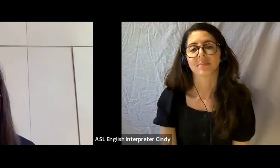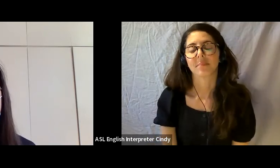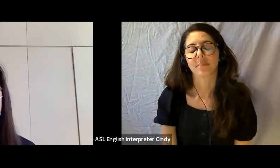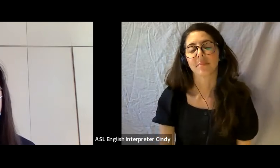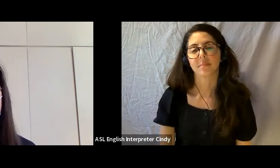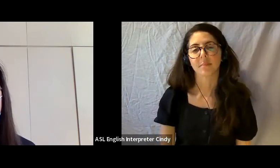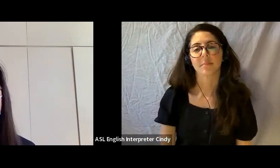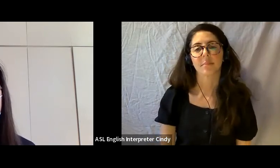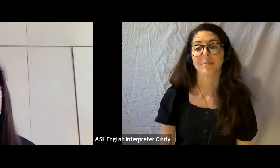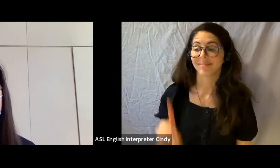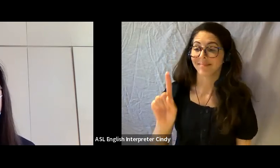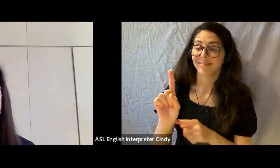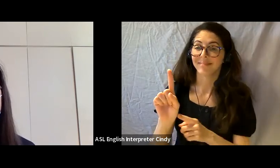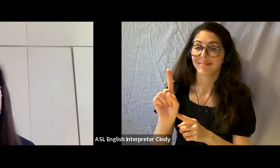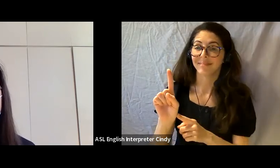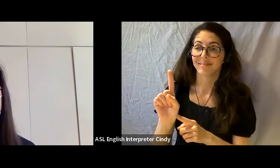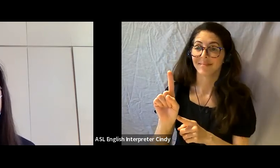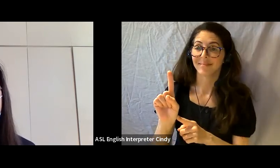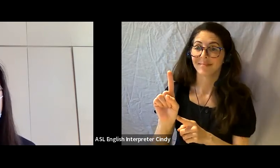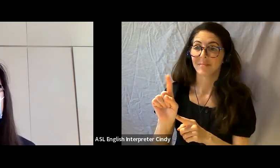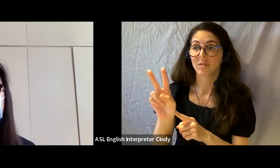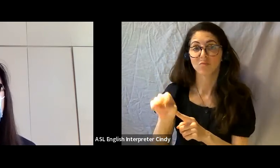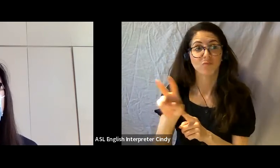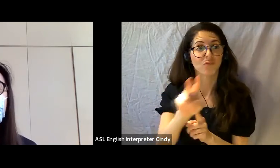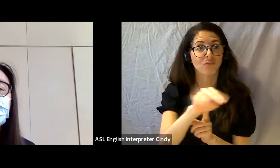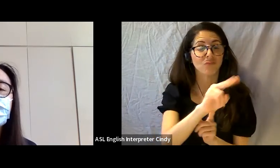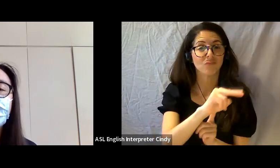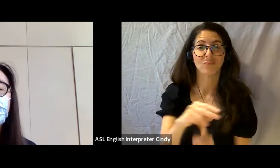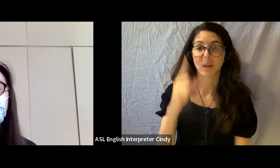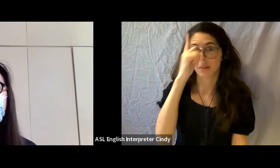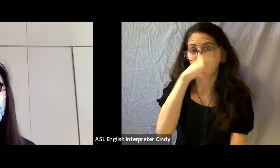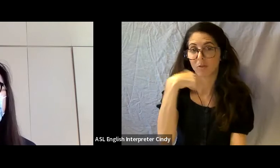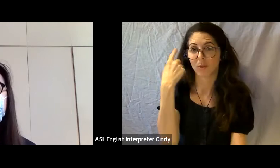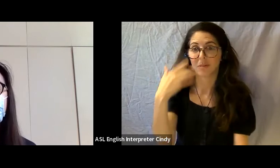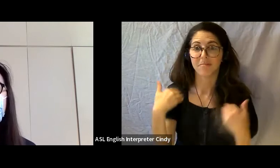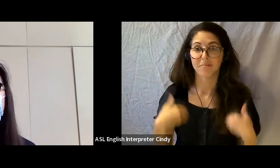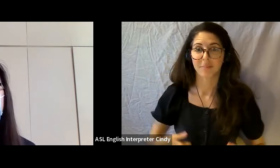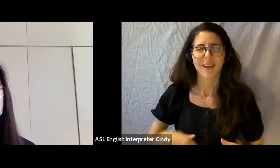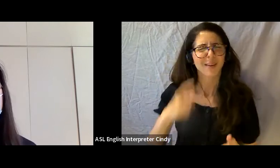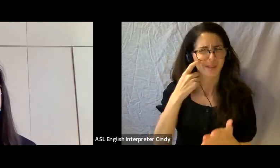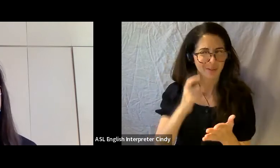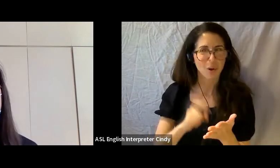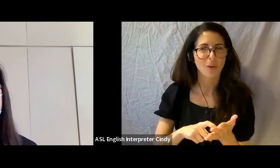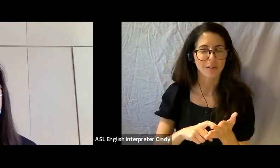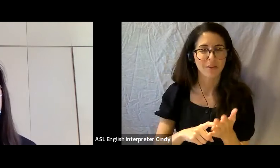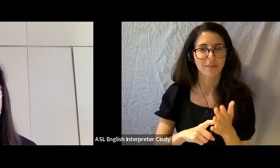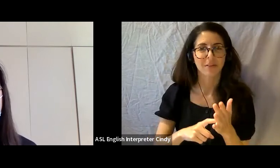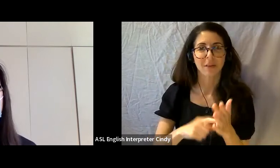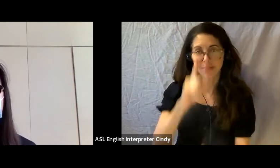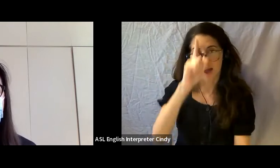that person is standing and looking at the portraits And so you can kind of see how the height is a comfortable level for both of those folks here